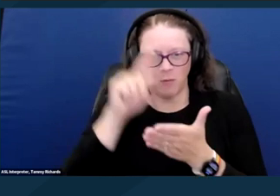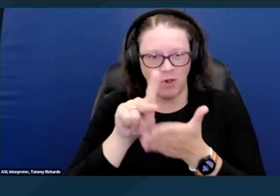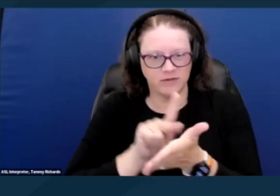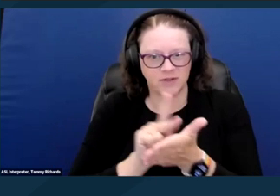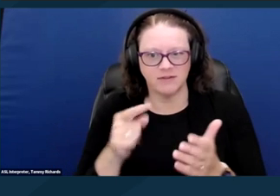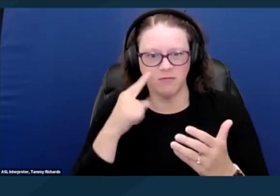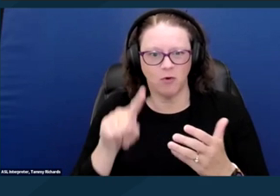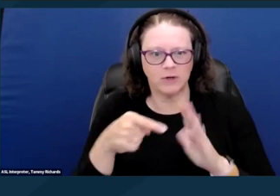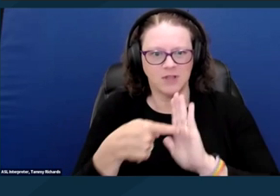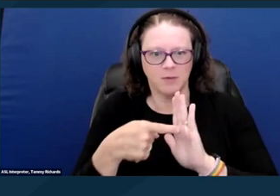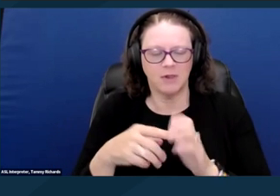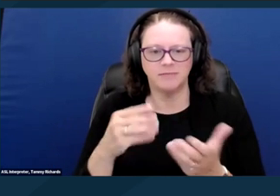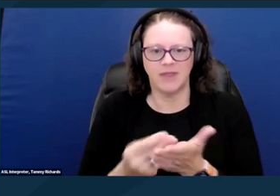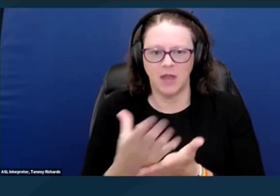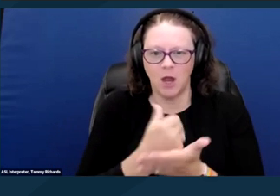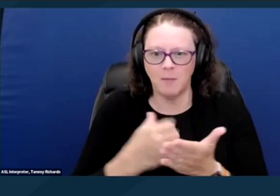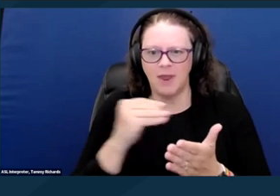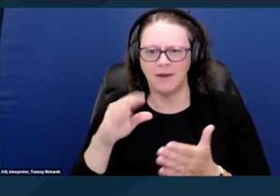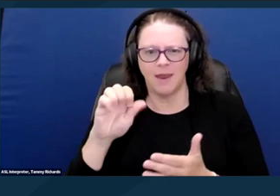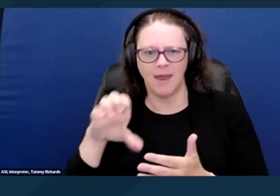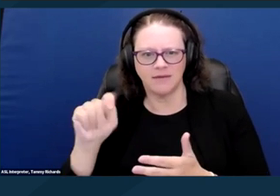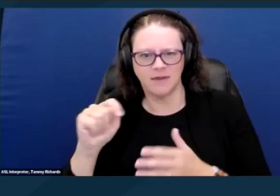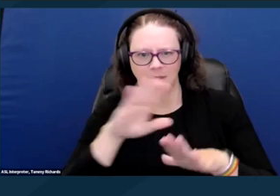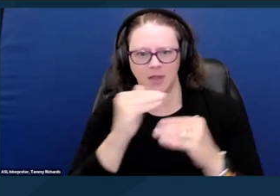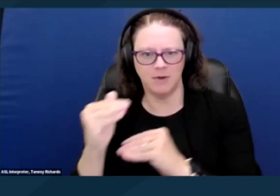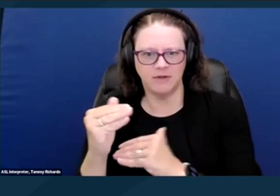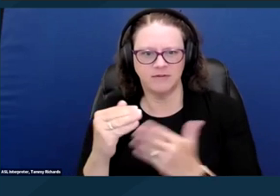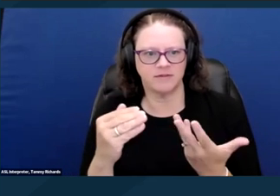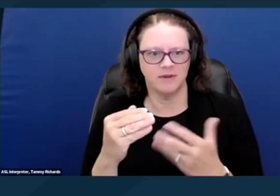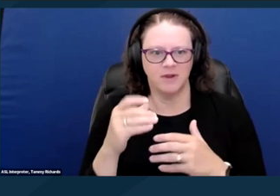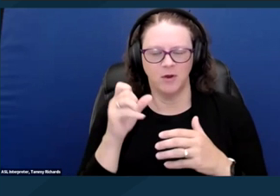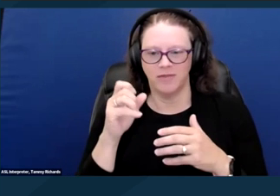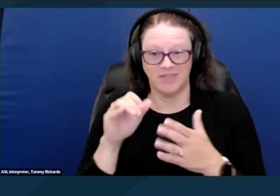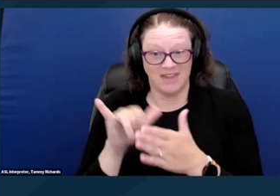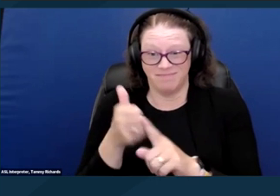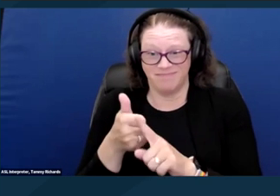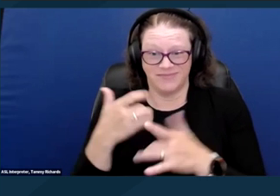and sub minimum wages, which are allowable in many places, making it hard for people with disabilities